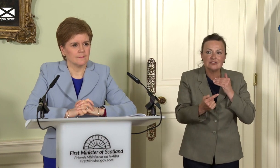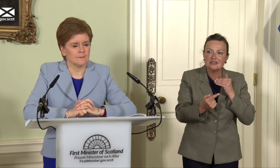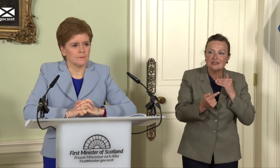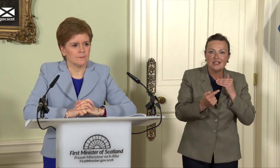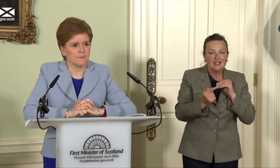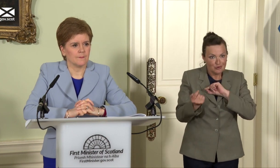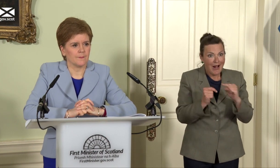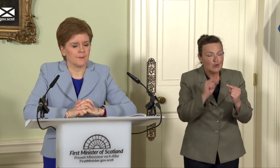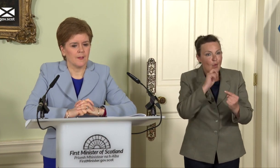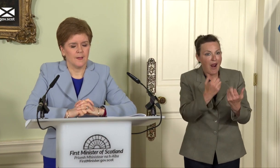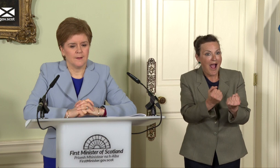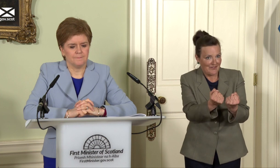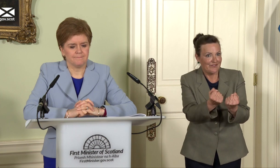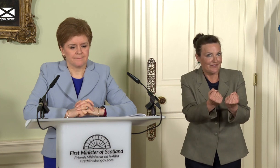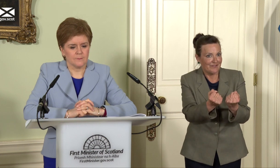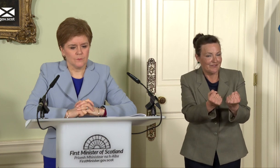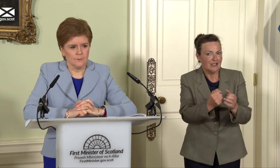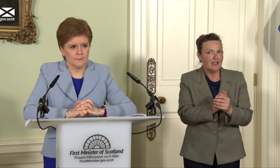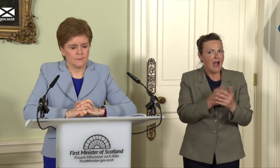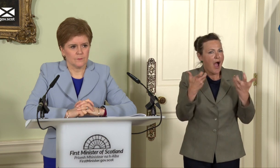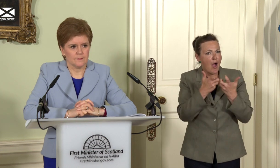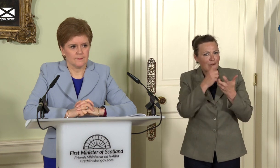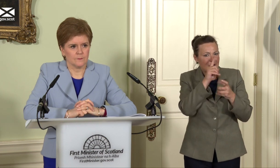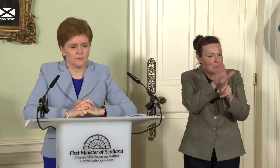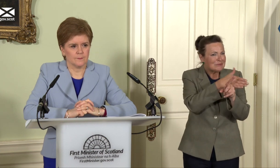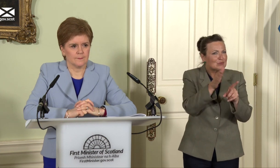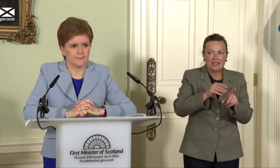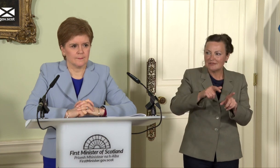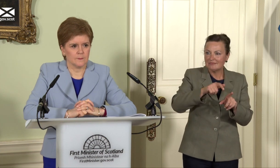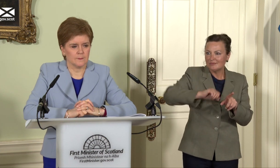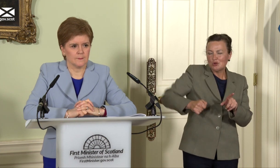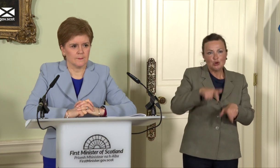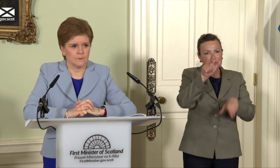you should still vote yes, and do you think that Scots should accept an element of risk